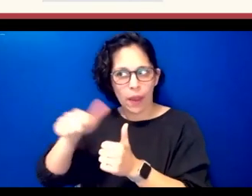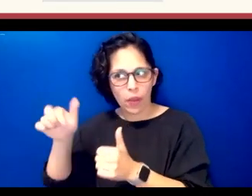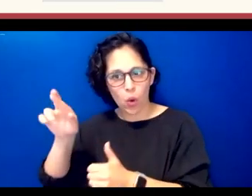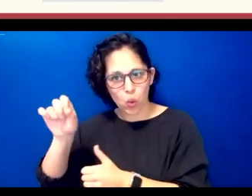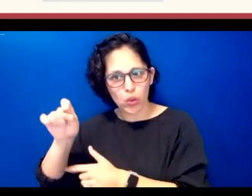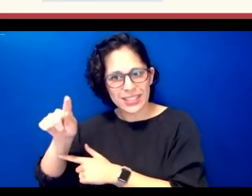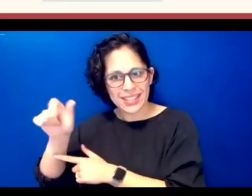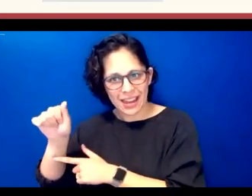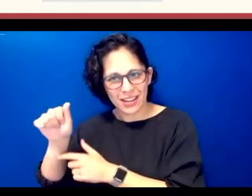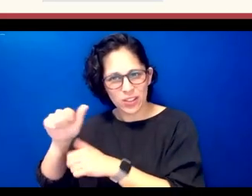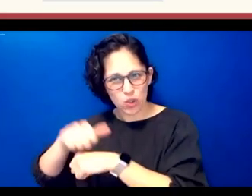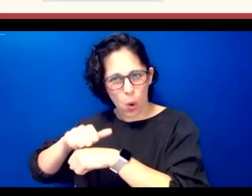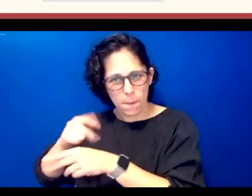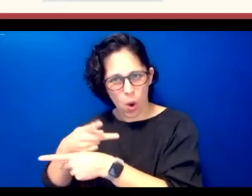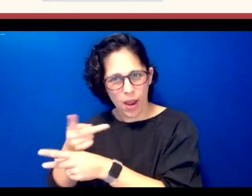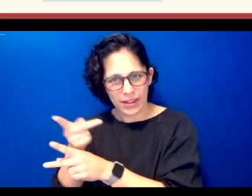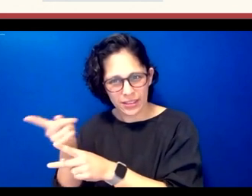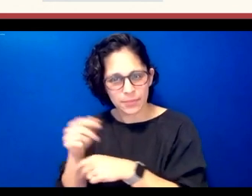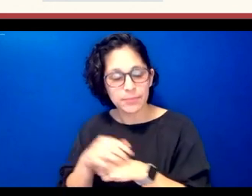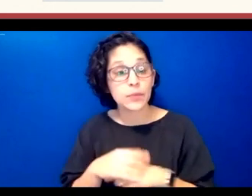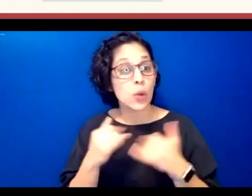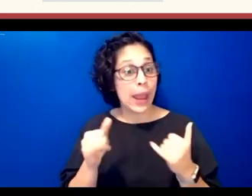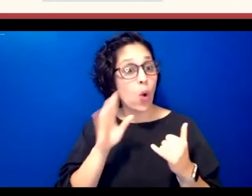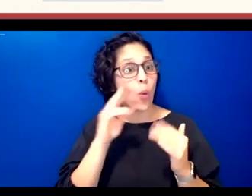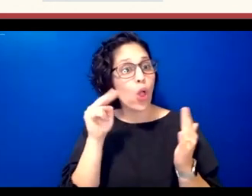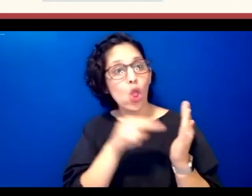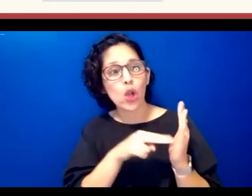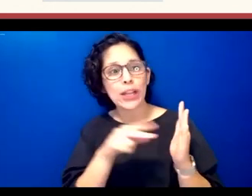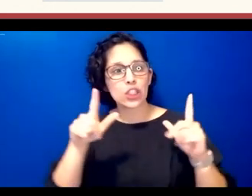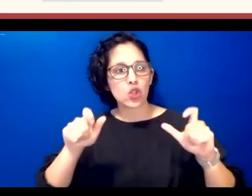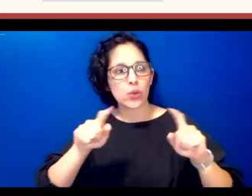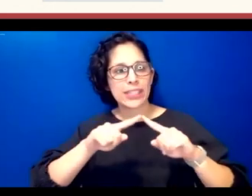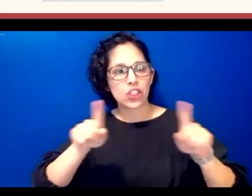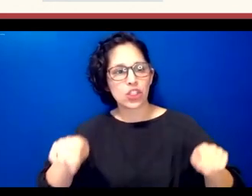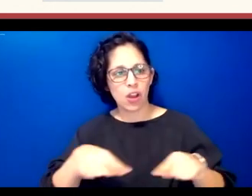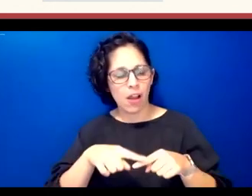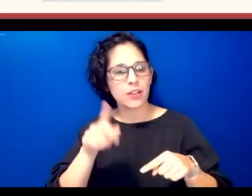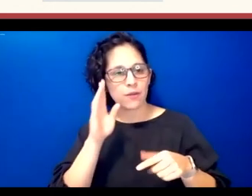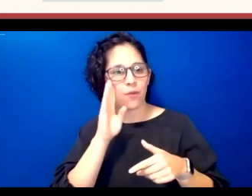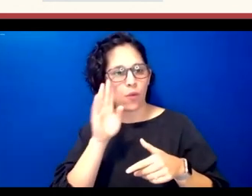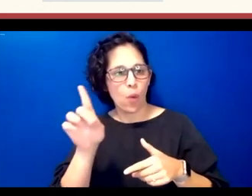so now we are going to look at some screenshots of the actual uh chickasaw is that a rosetta